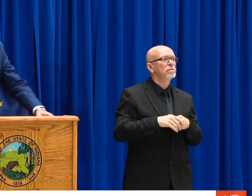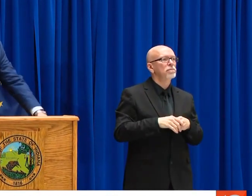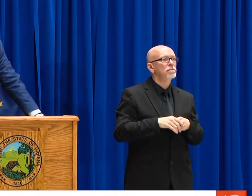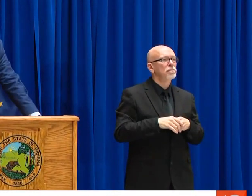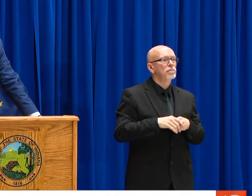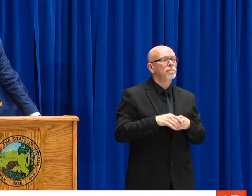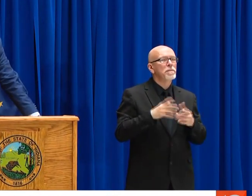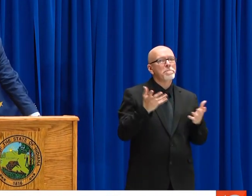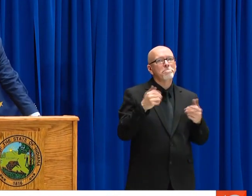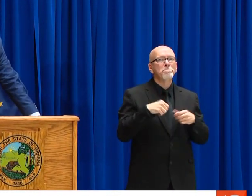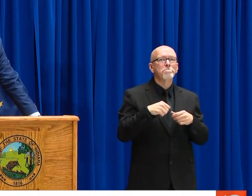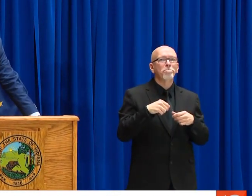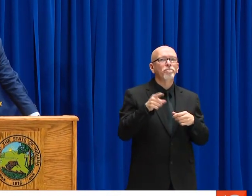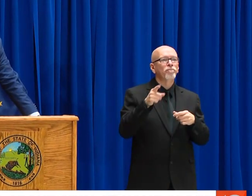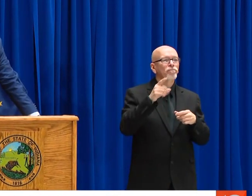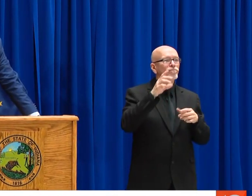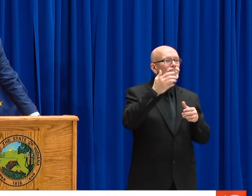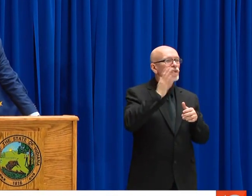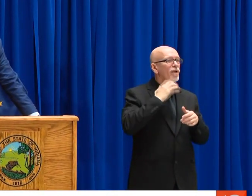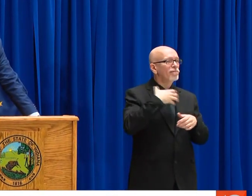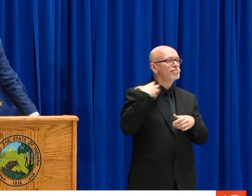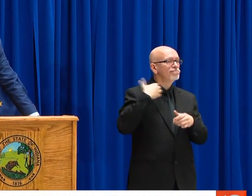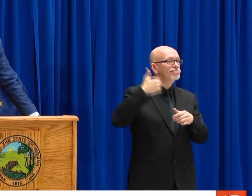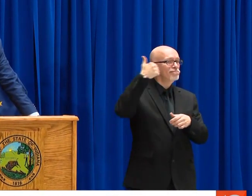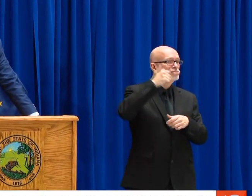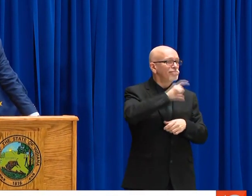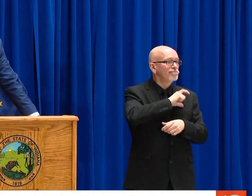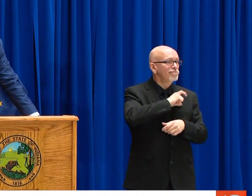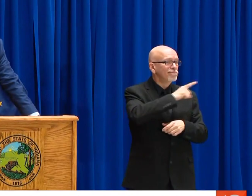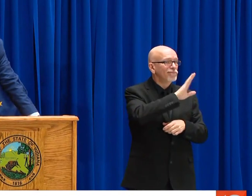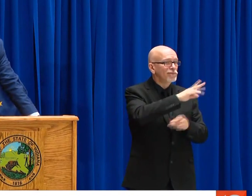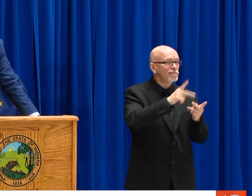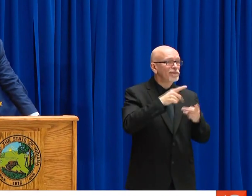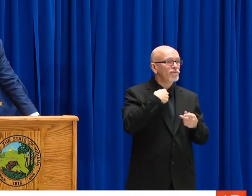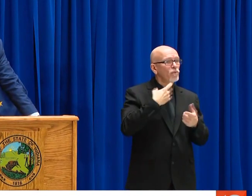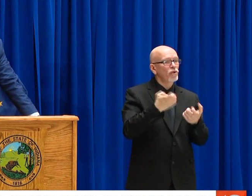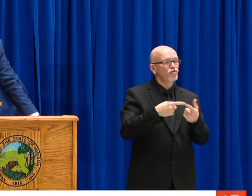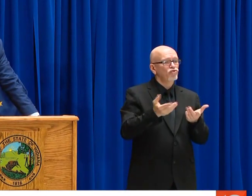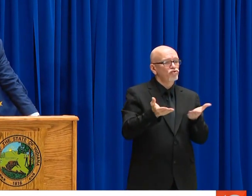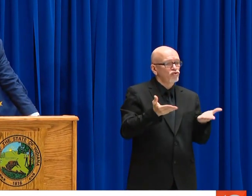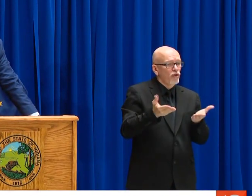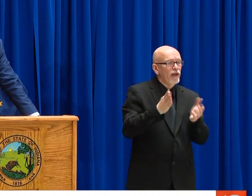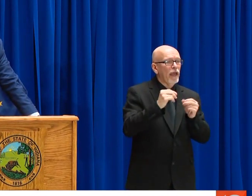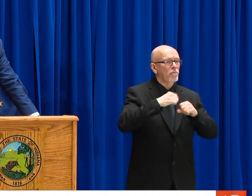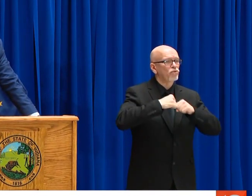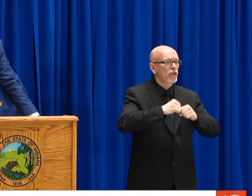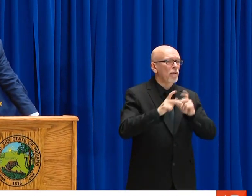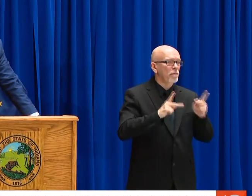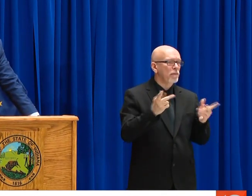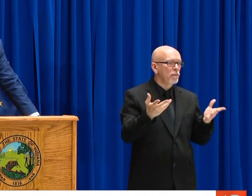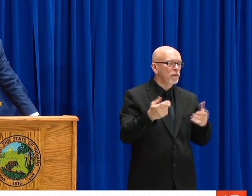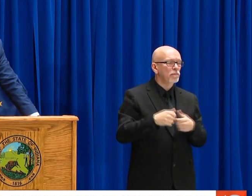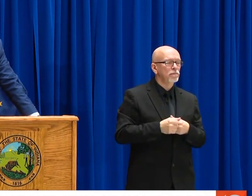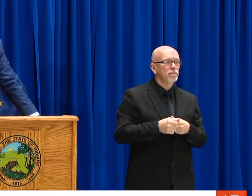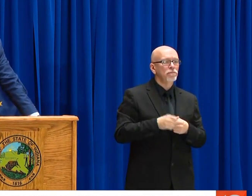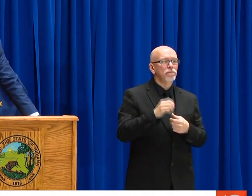BUT OUR LAW ENFORCEMENT AGENCIES ARE THERE TO ASSIST AND -- AND